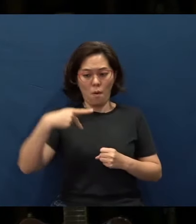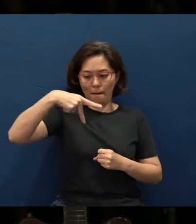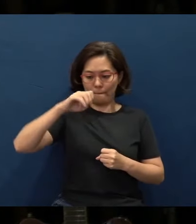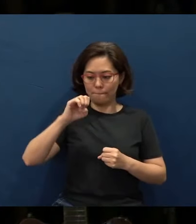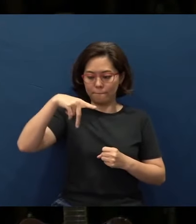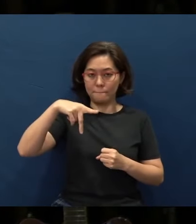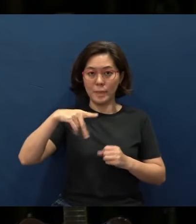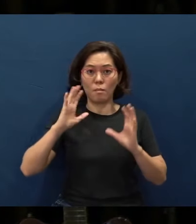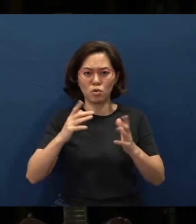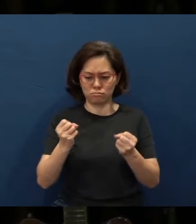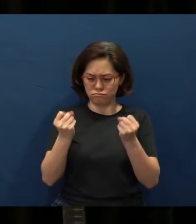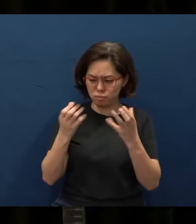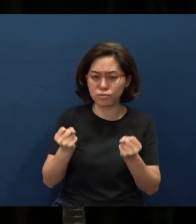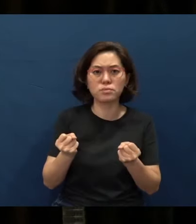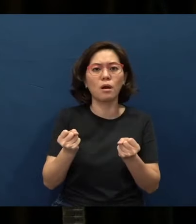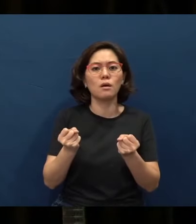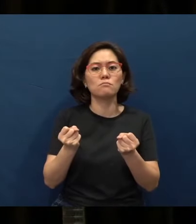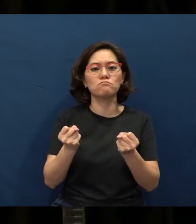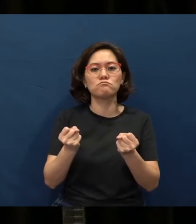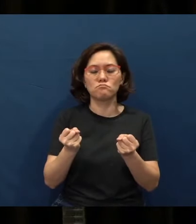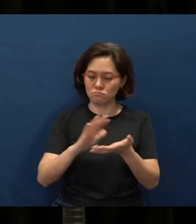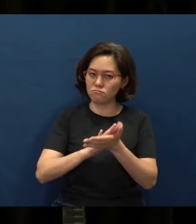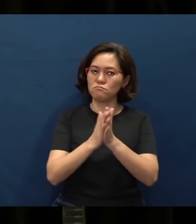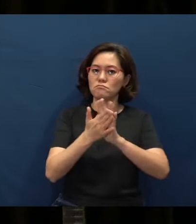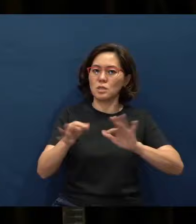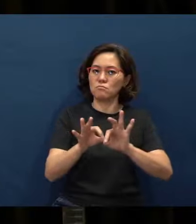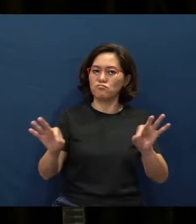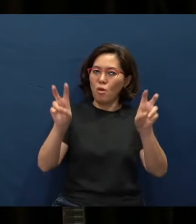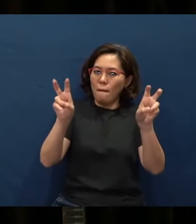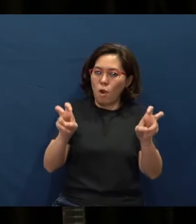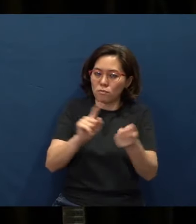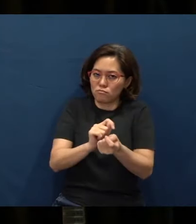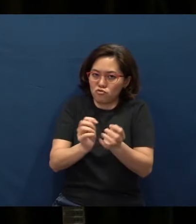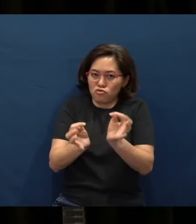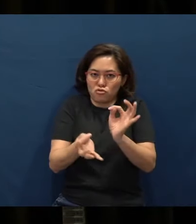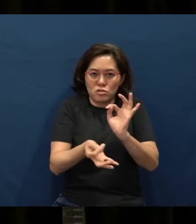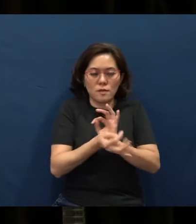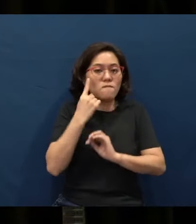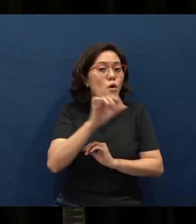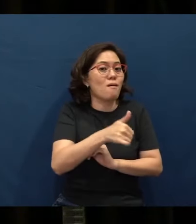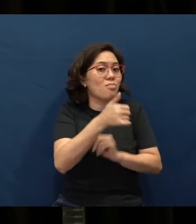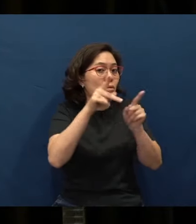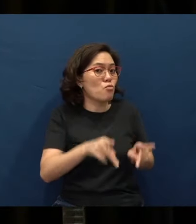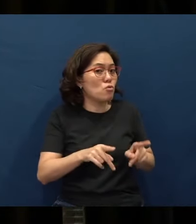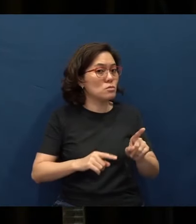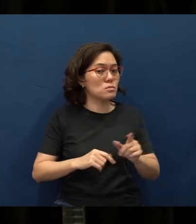cannot really speak - (these) can become proverbs of transformation for another person.